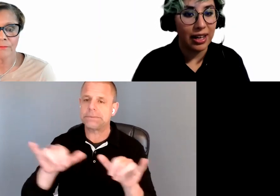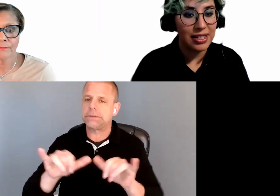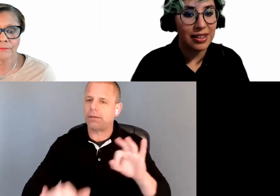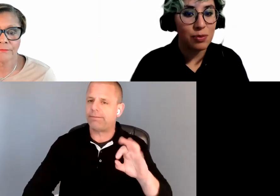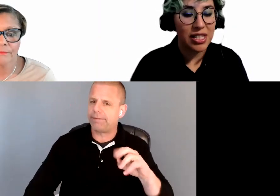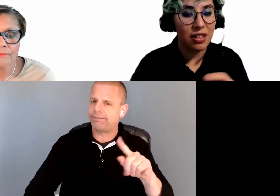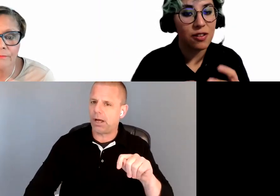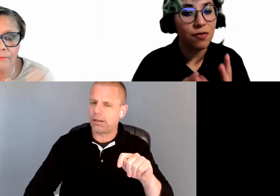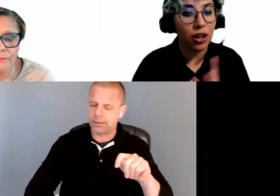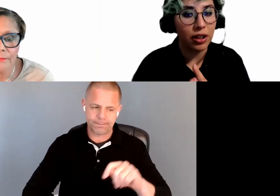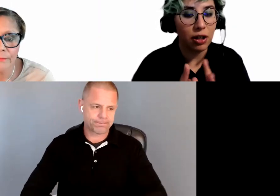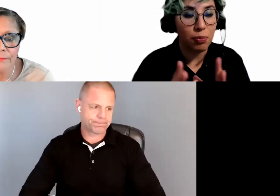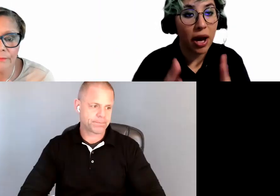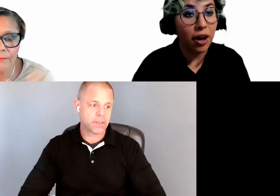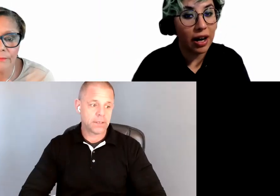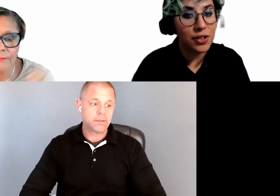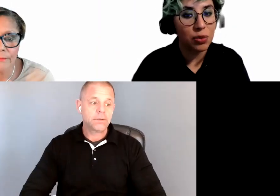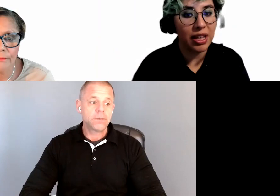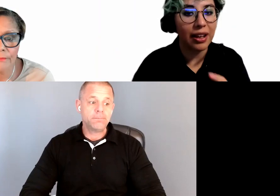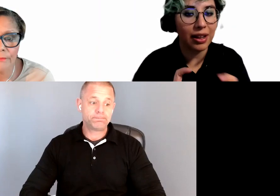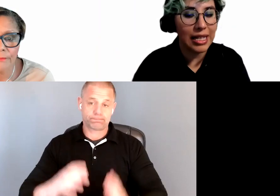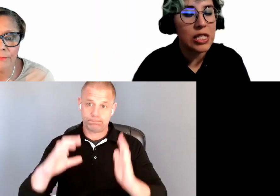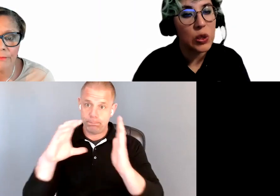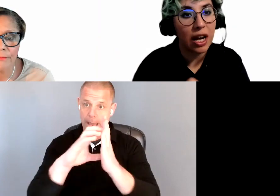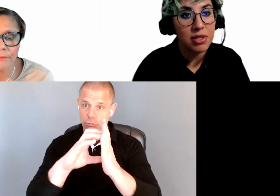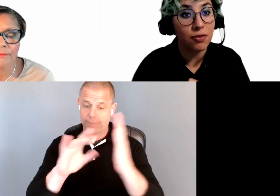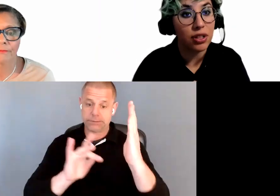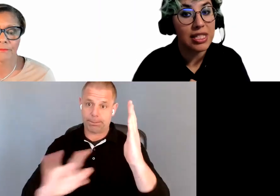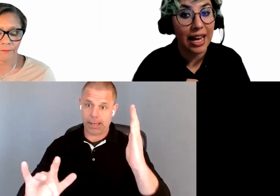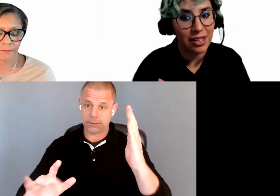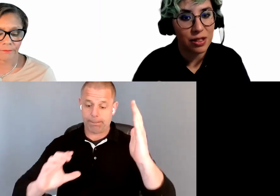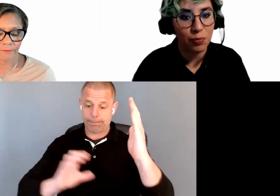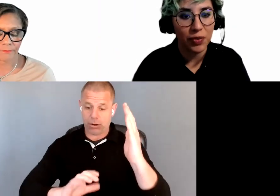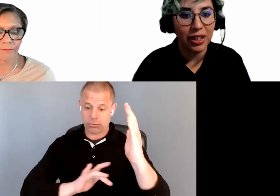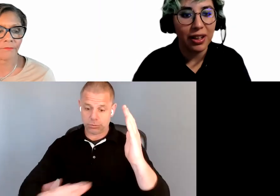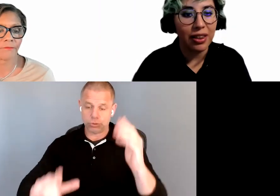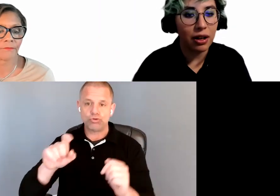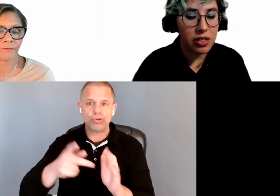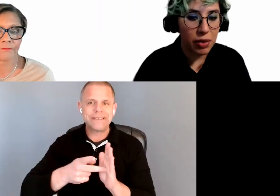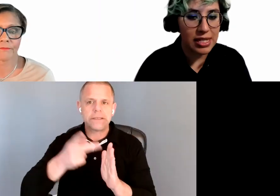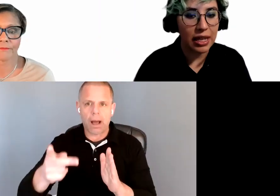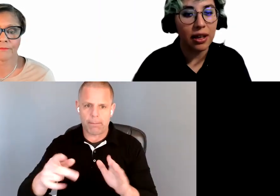and the spacing following any paragraph should be at least two times the font size. Letter spacing